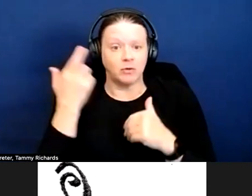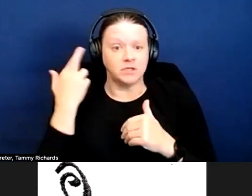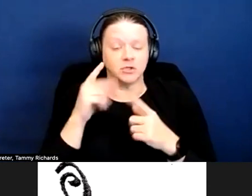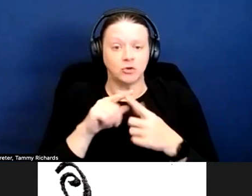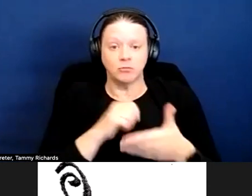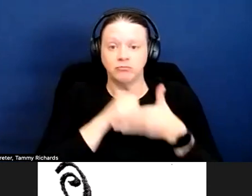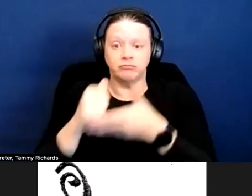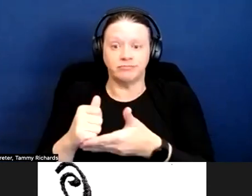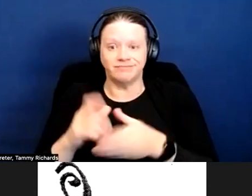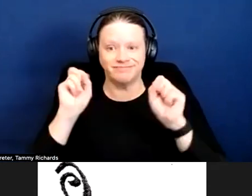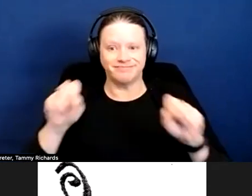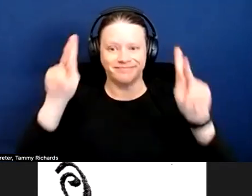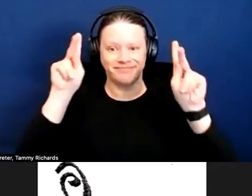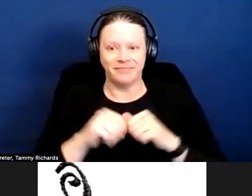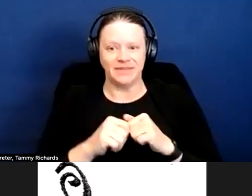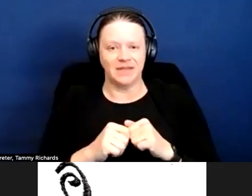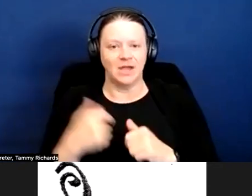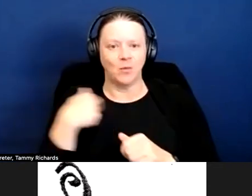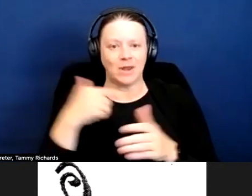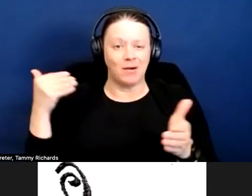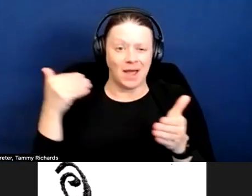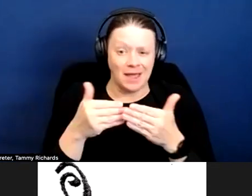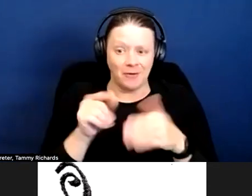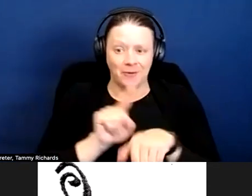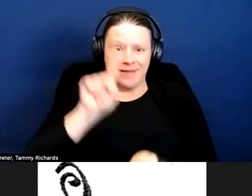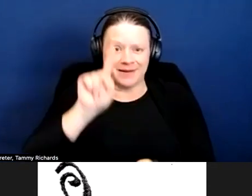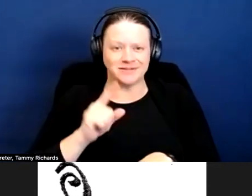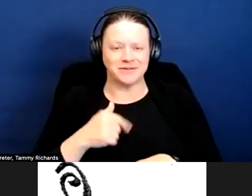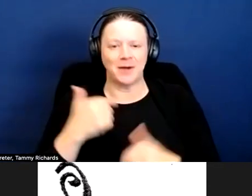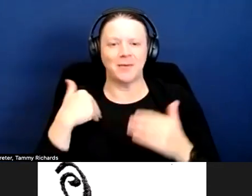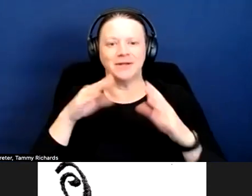So, we're right up at 1:00 o'clock. I will send the materials back out again.